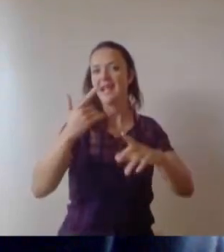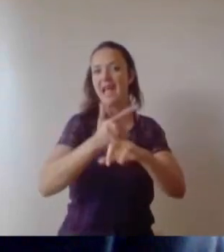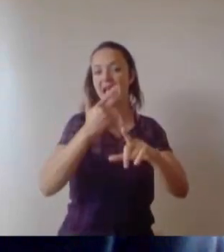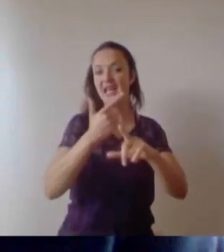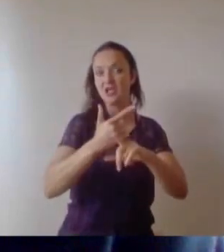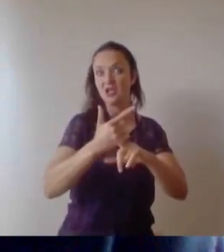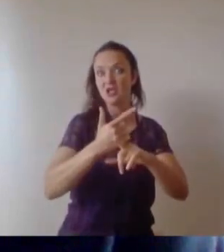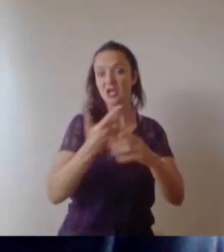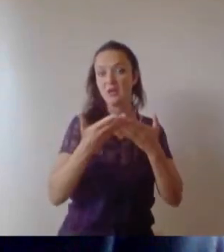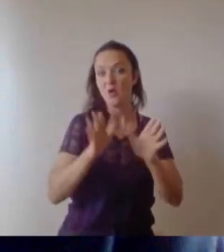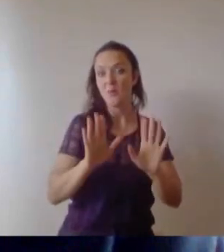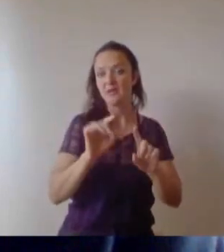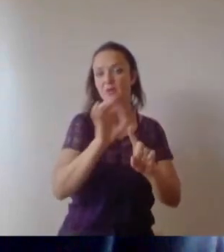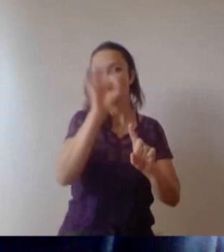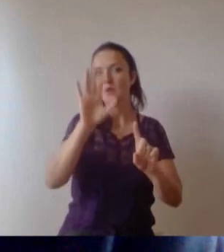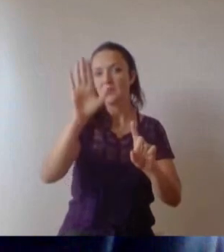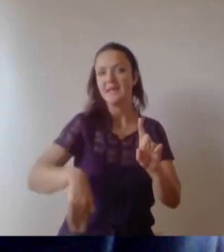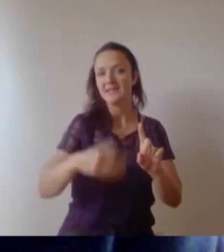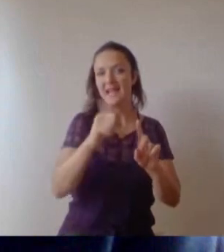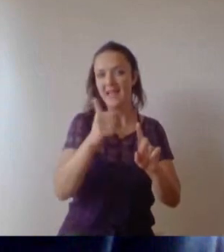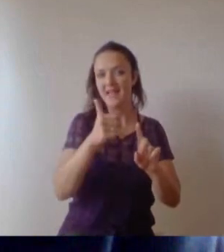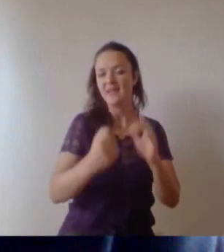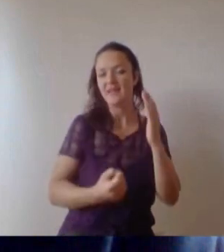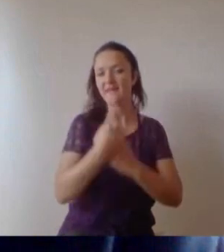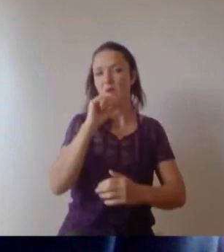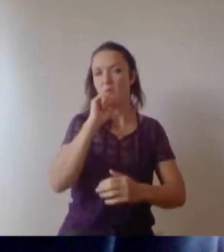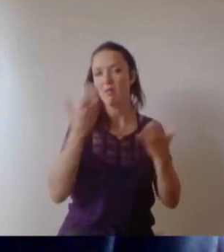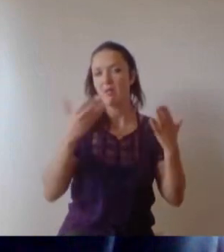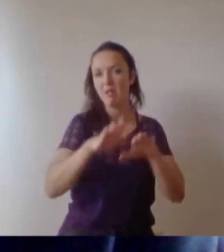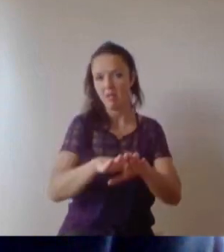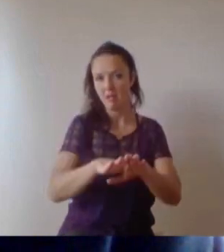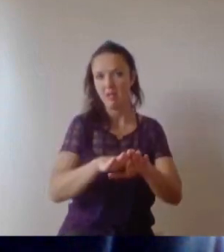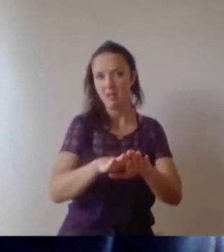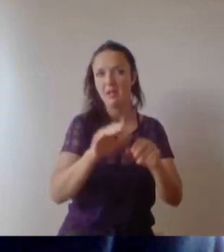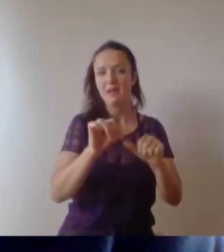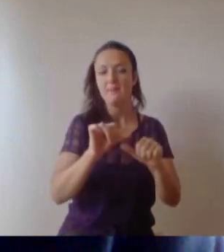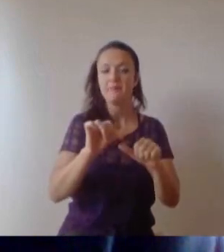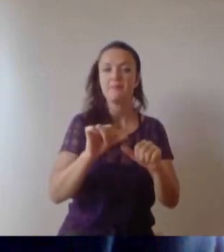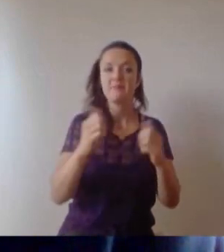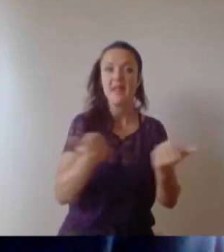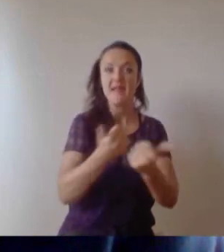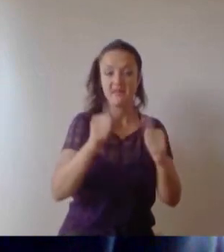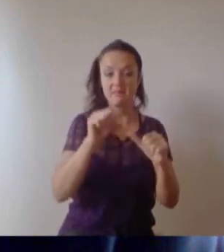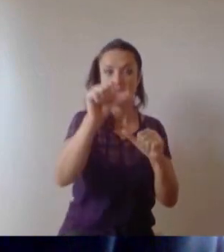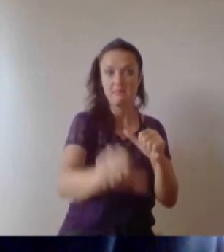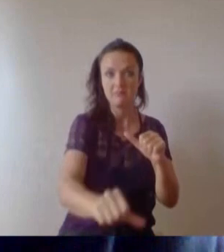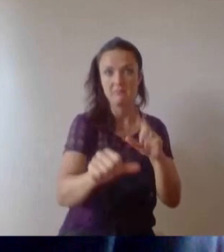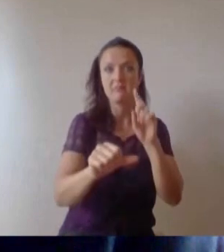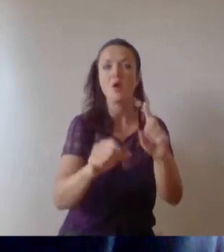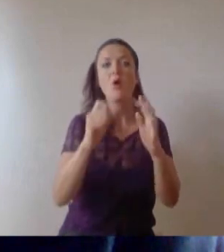After the performance there will also be a short poll for you to complete, along with some important links to the Careers Service, who remain here to help